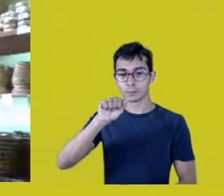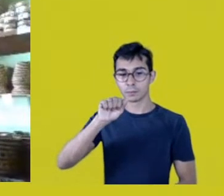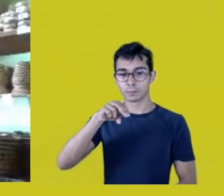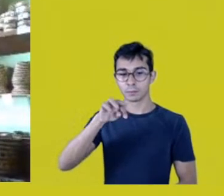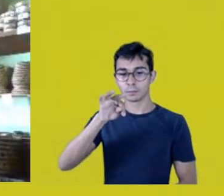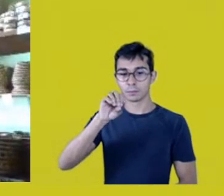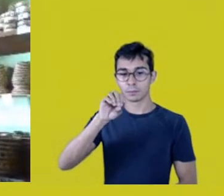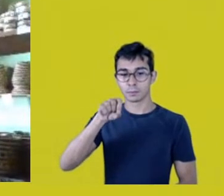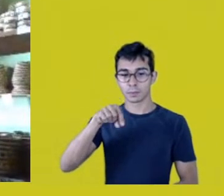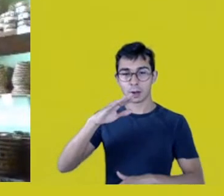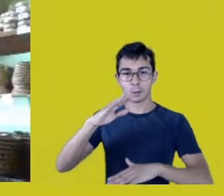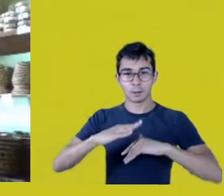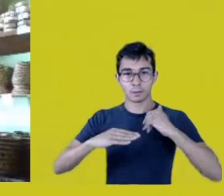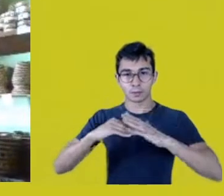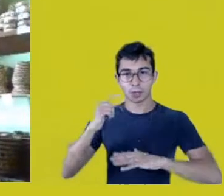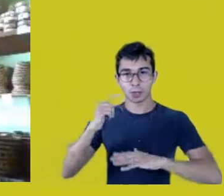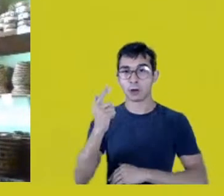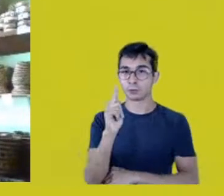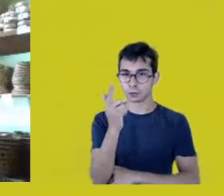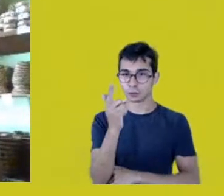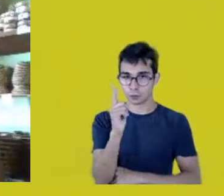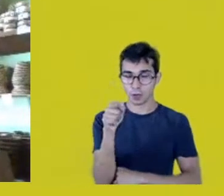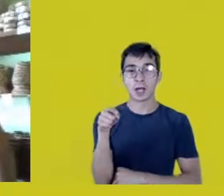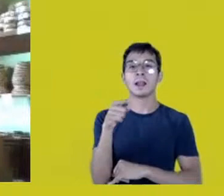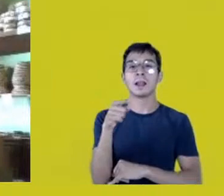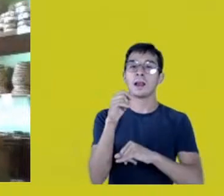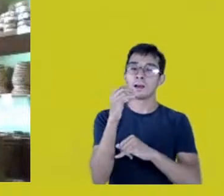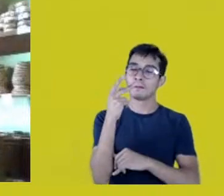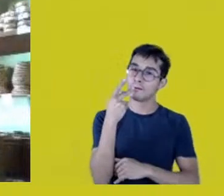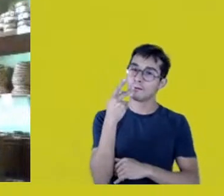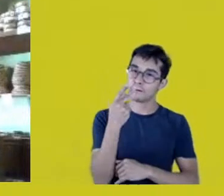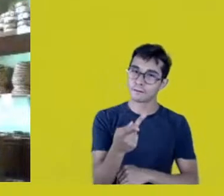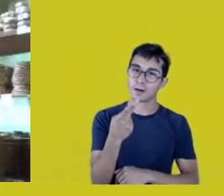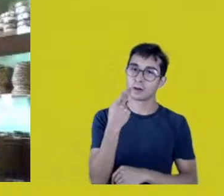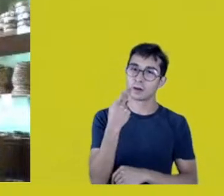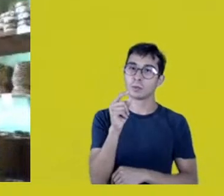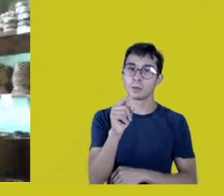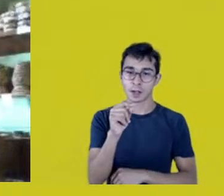somehow always points out: this tension with the territory,